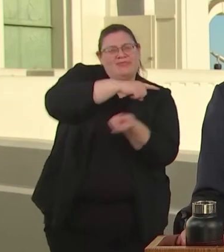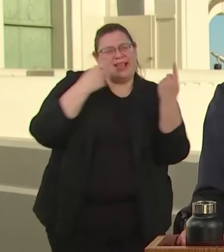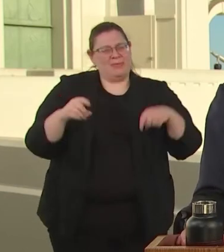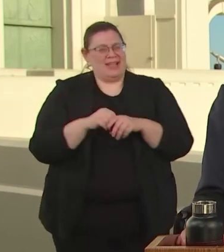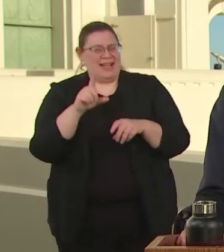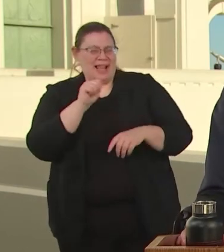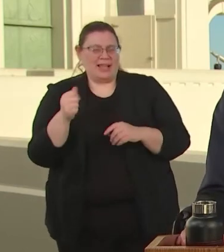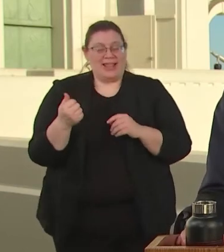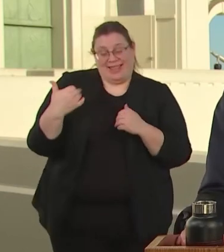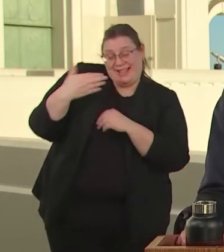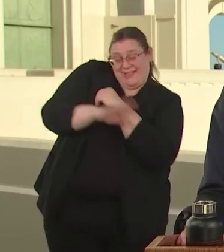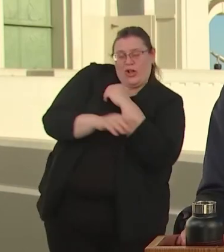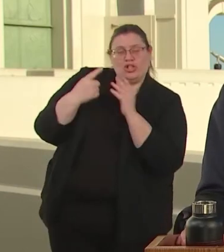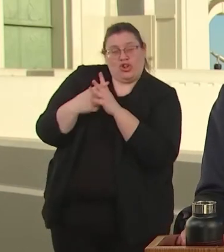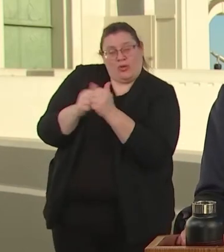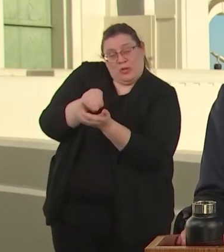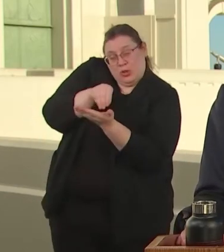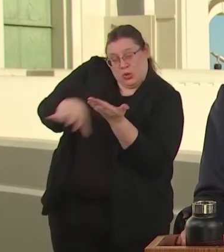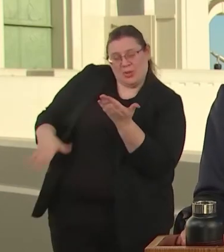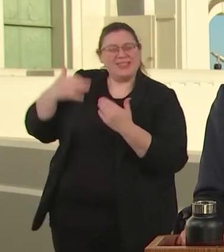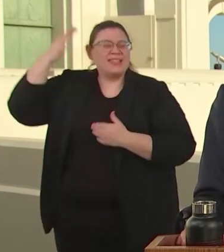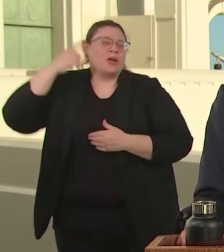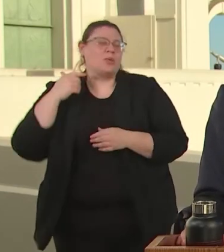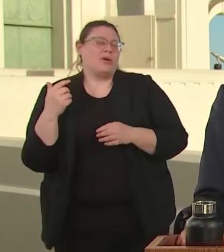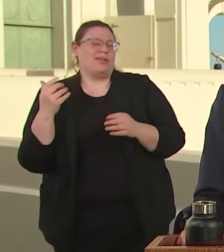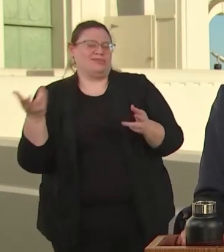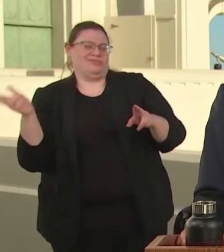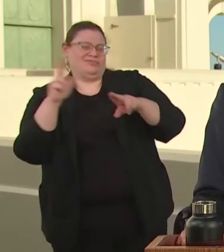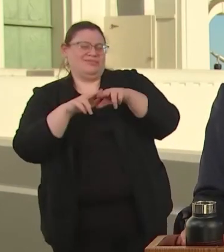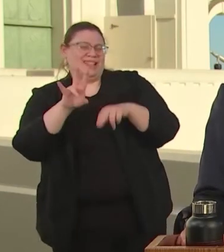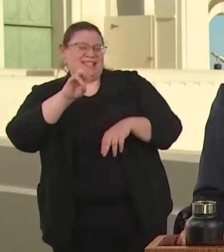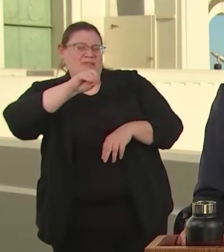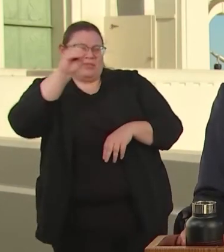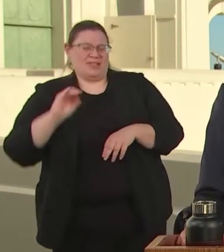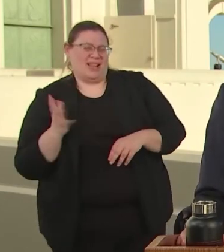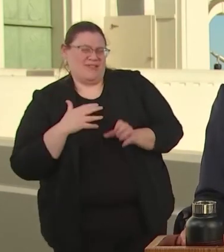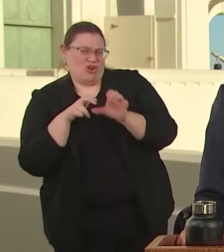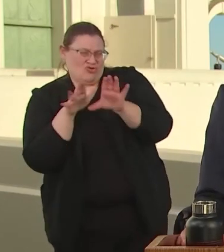70% MORE OF OUR RIDERS BY THE BEGINNING OF JANUARY, LOW INCOME ANGELINOS WILL RIDE